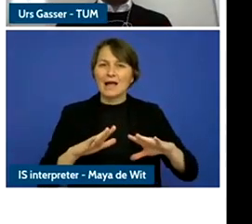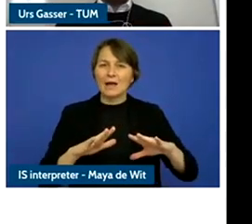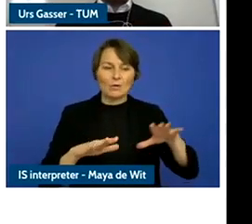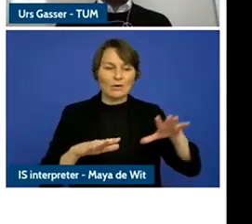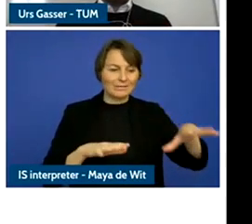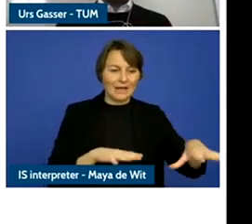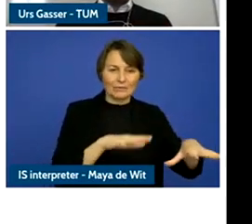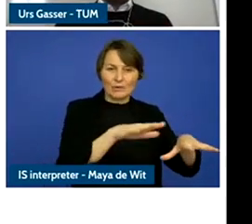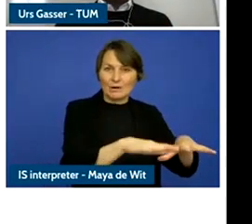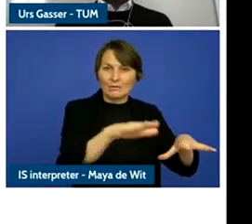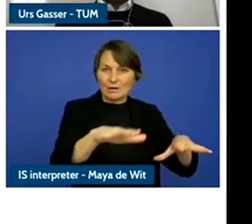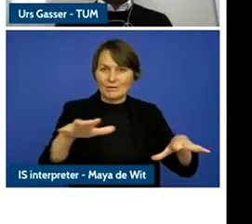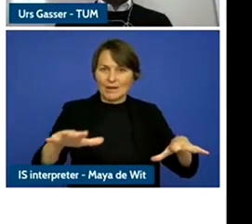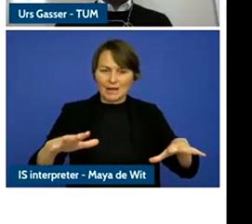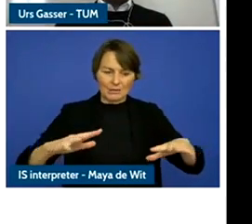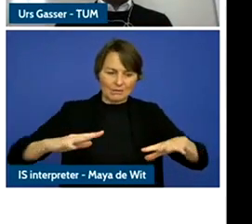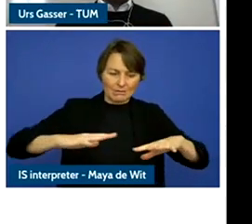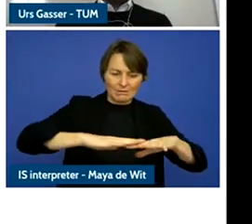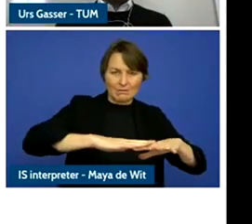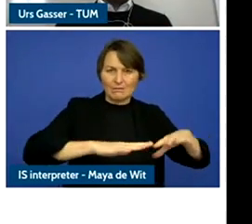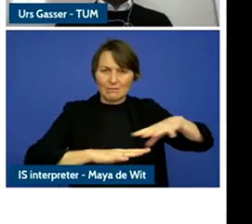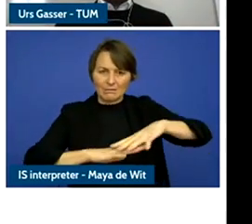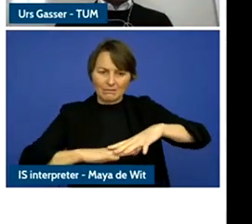inter-sectionality between the different areas that I just mentioned